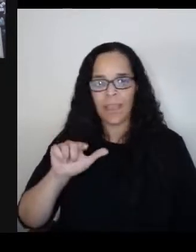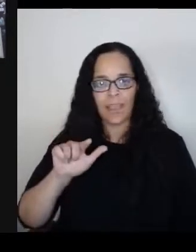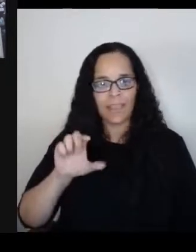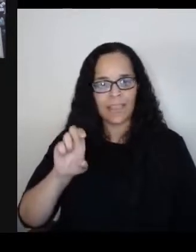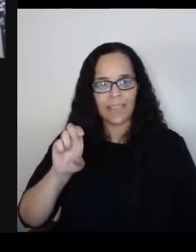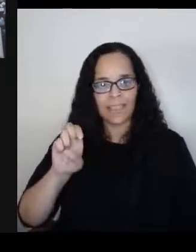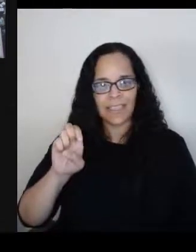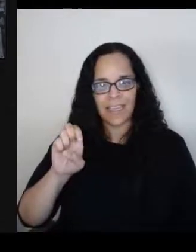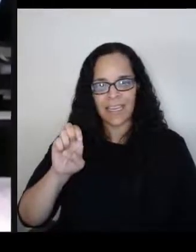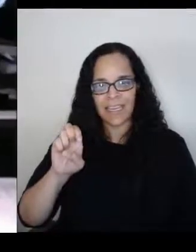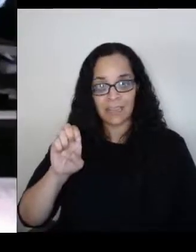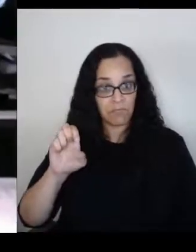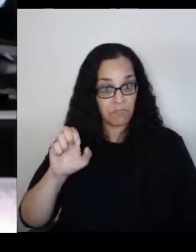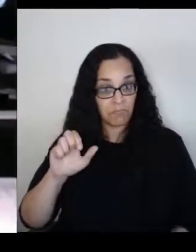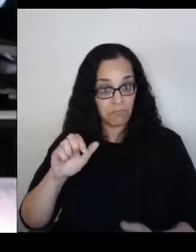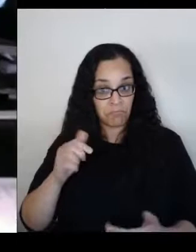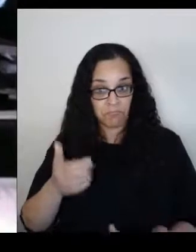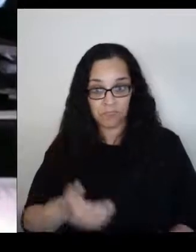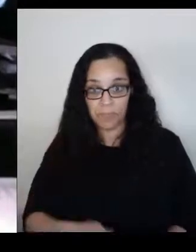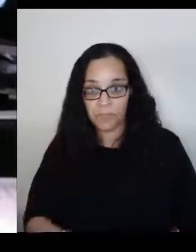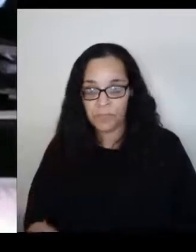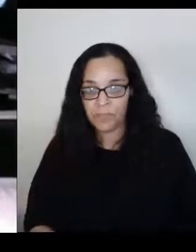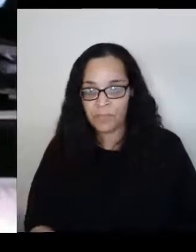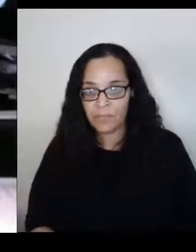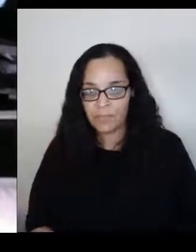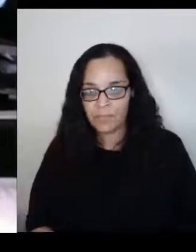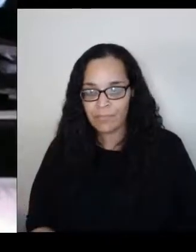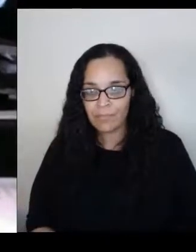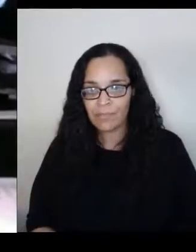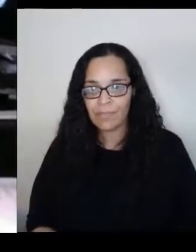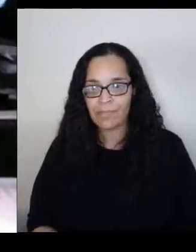Well, I've been giving this some thought